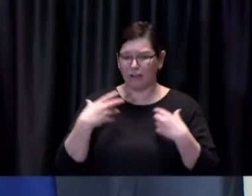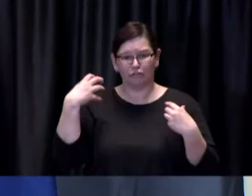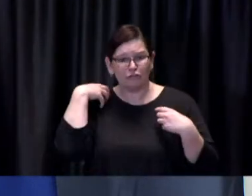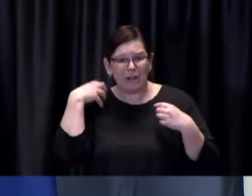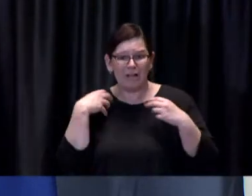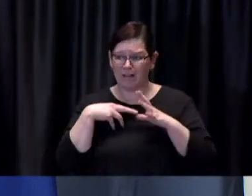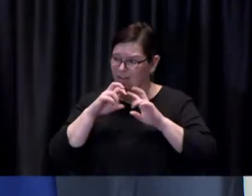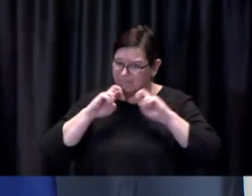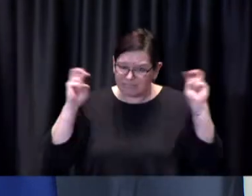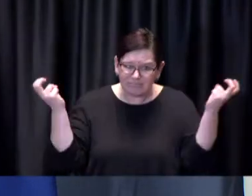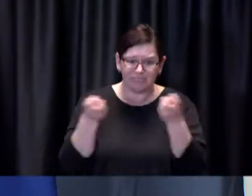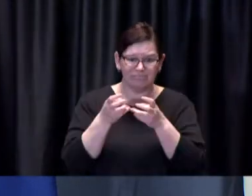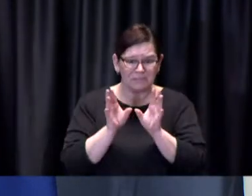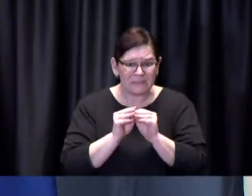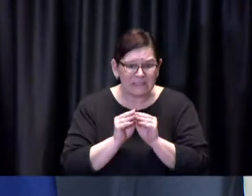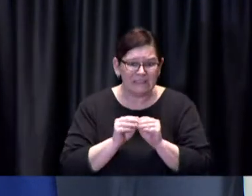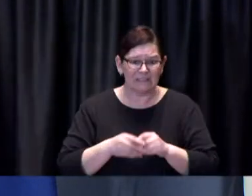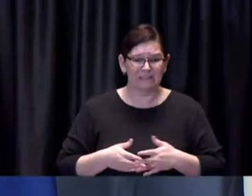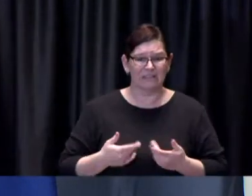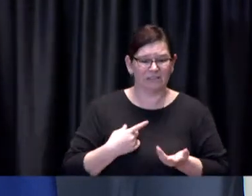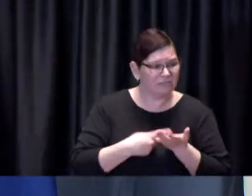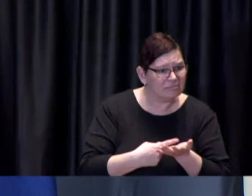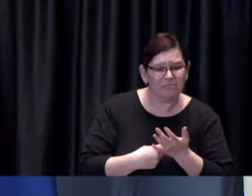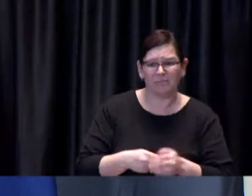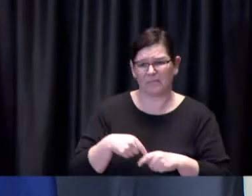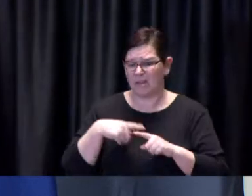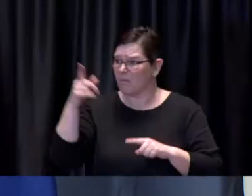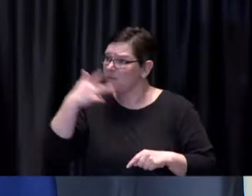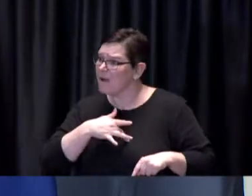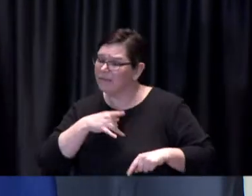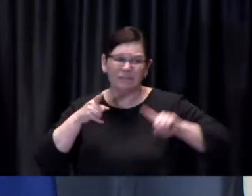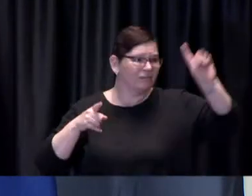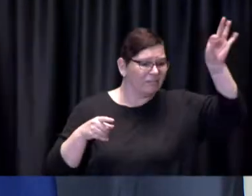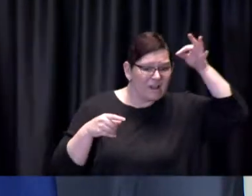further steps that could be taken for example for this region including the City of Toronto